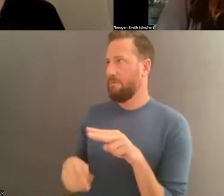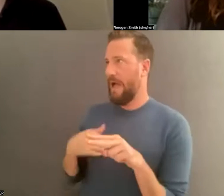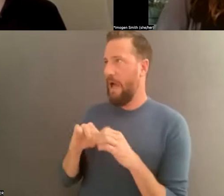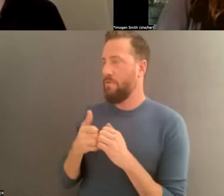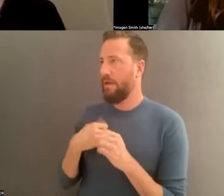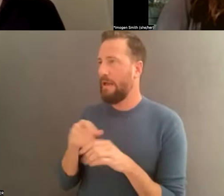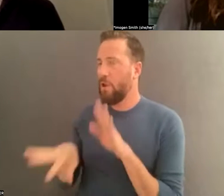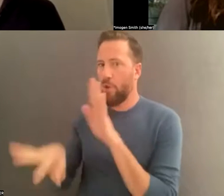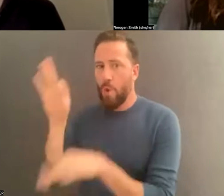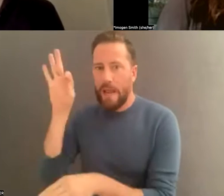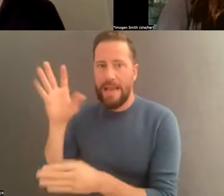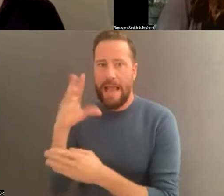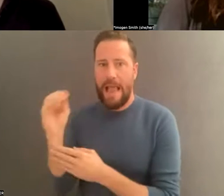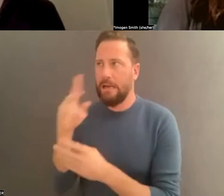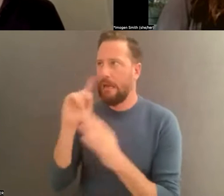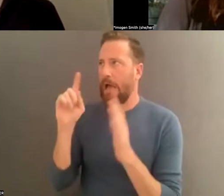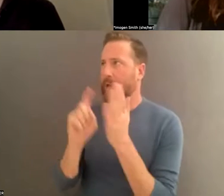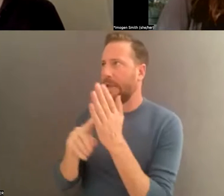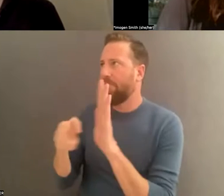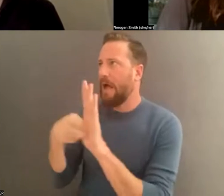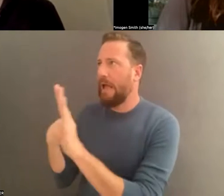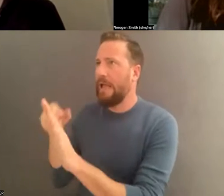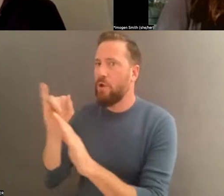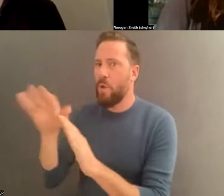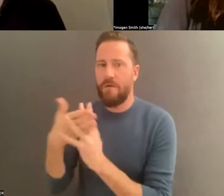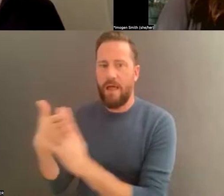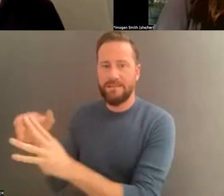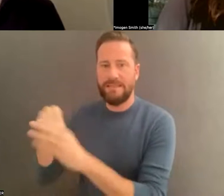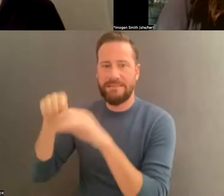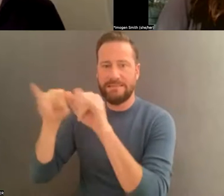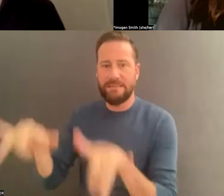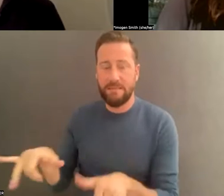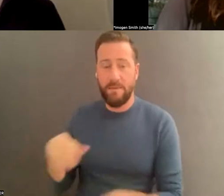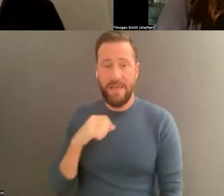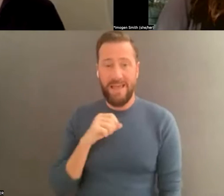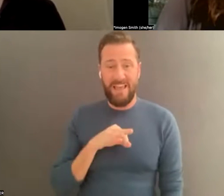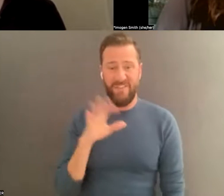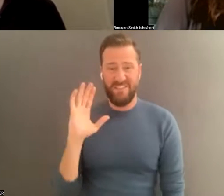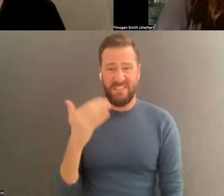your files in your system. If it seems to you like it would be utterly impossible for someone else to